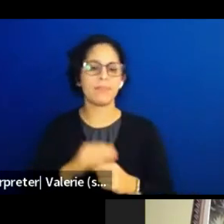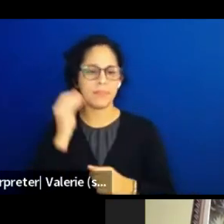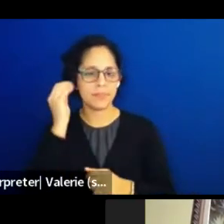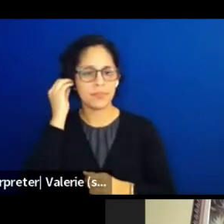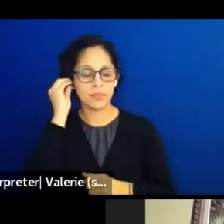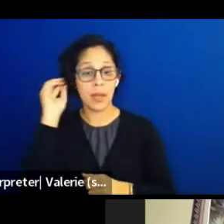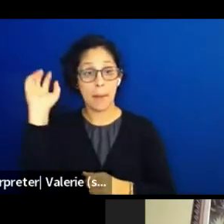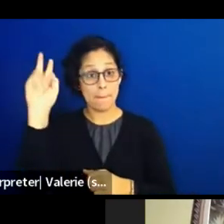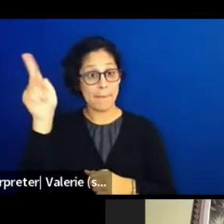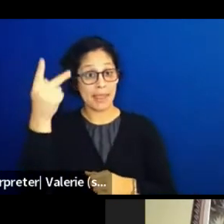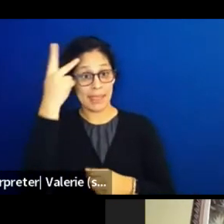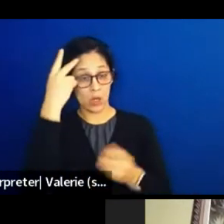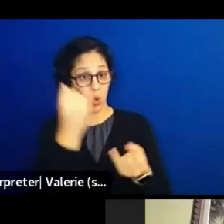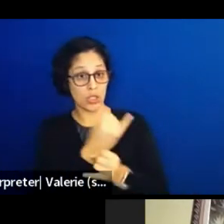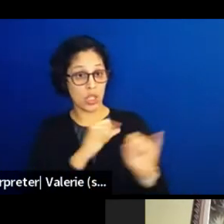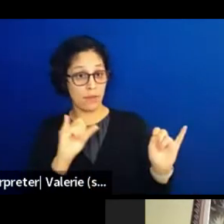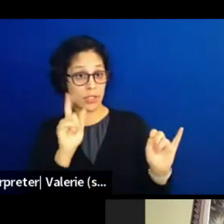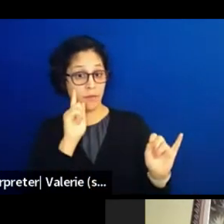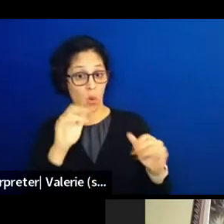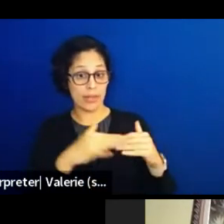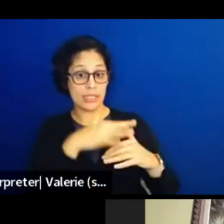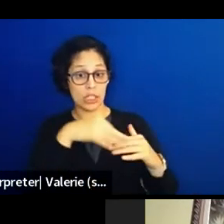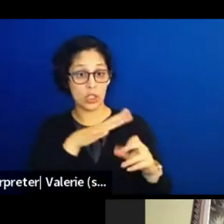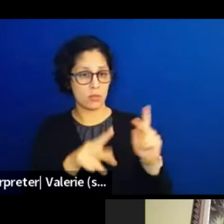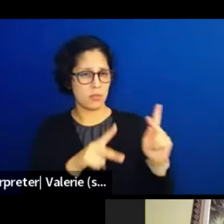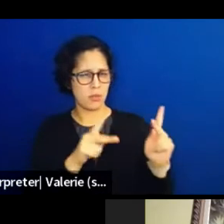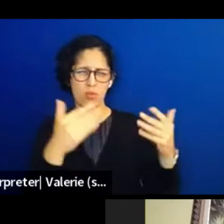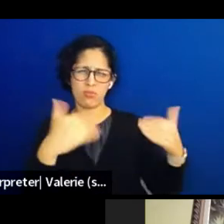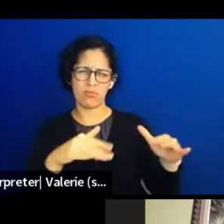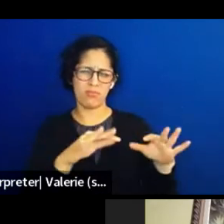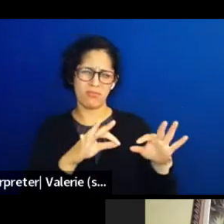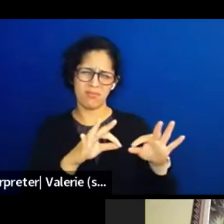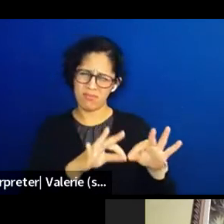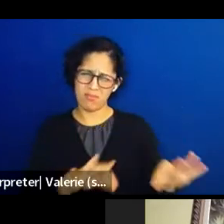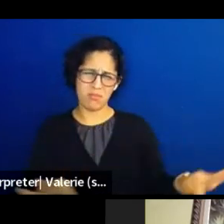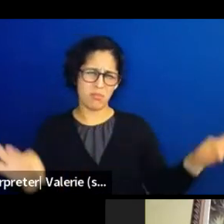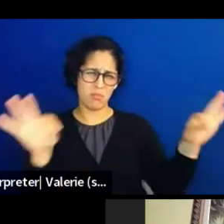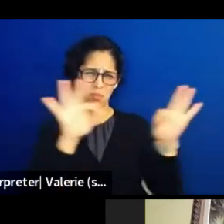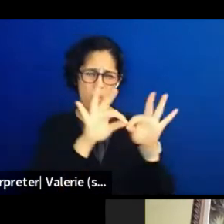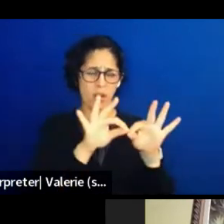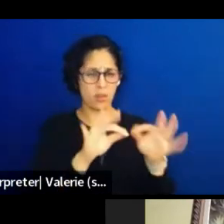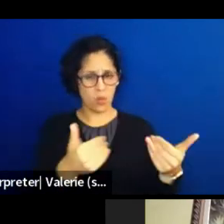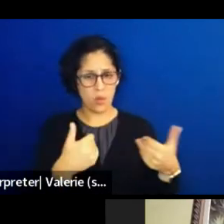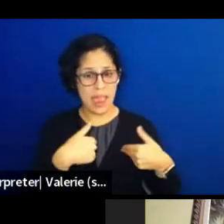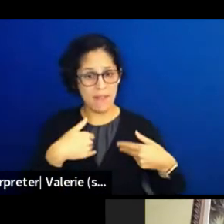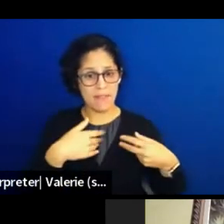is very important because we always have issues with the consultation process.